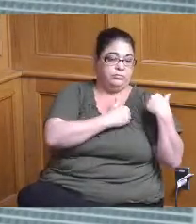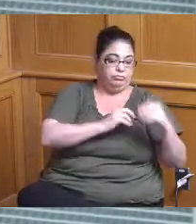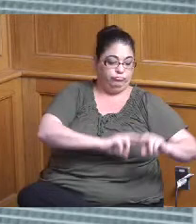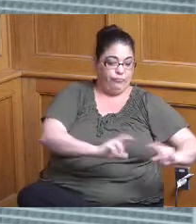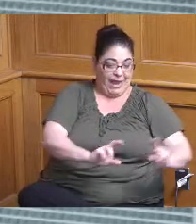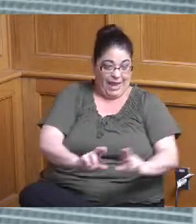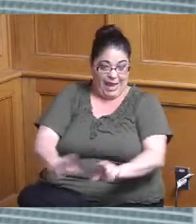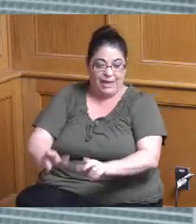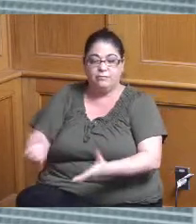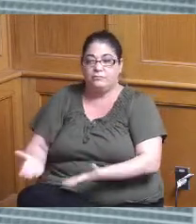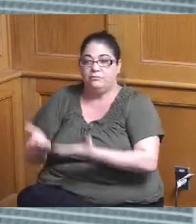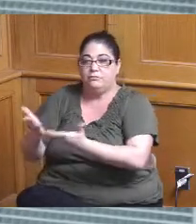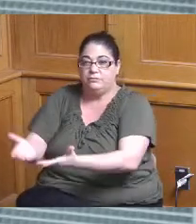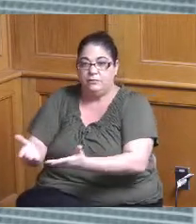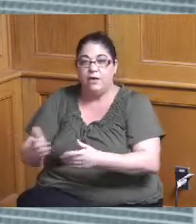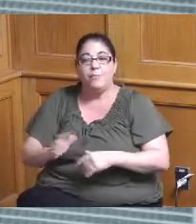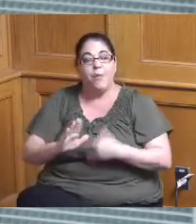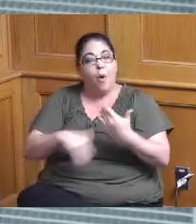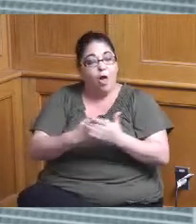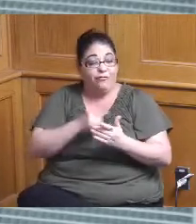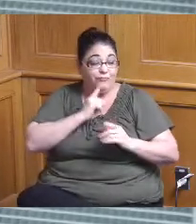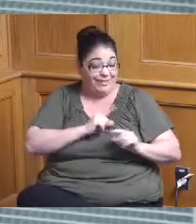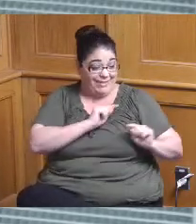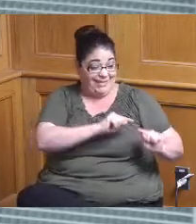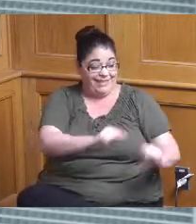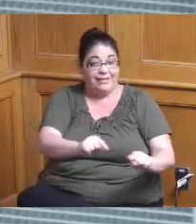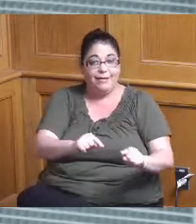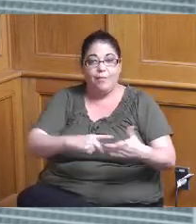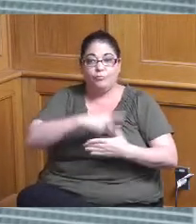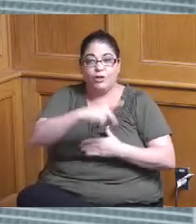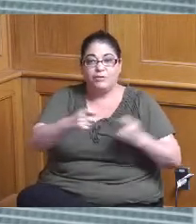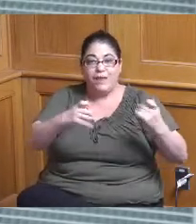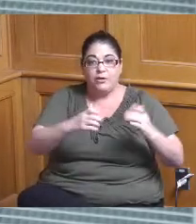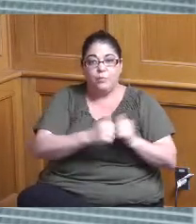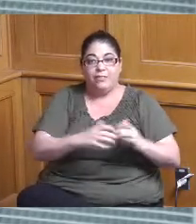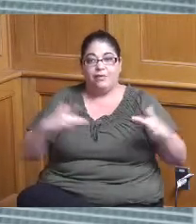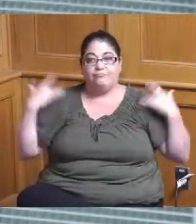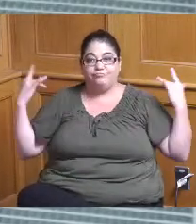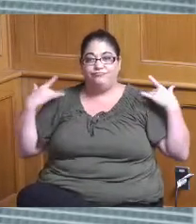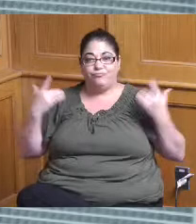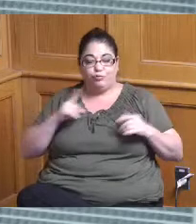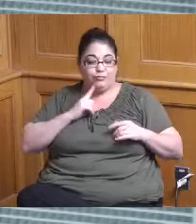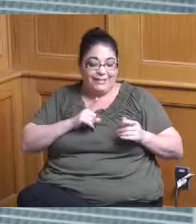on the project manager's plate without a lot of assistance can just be a challenge for them again